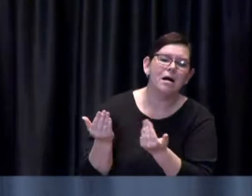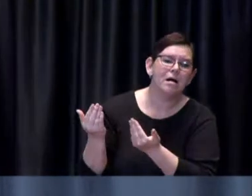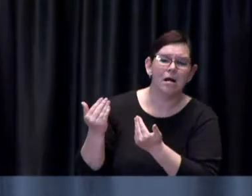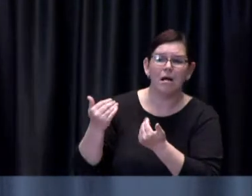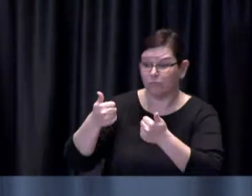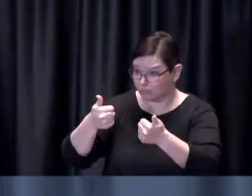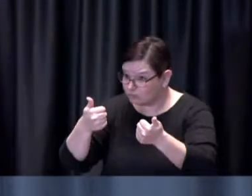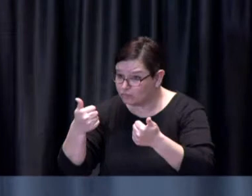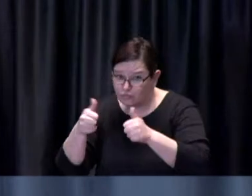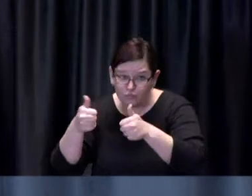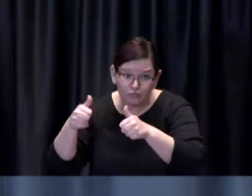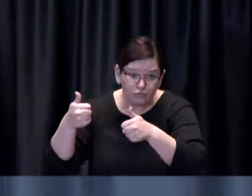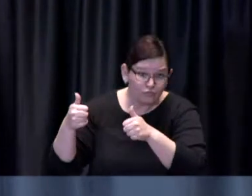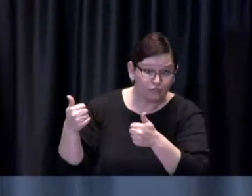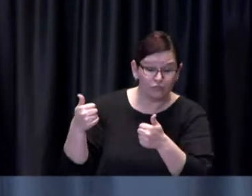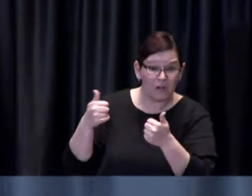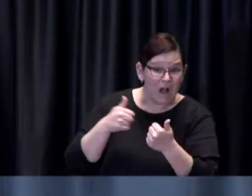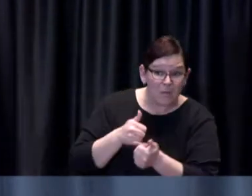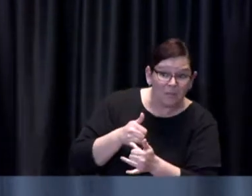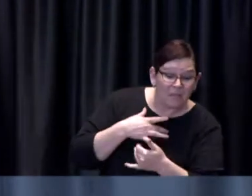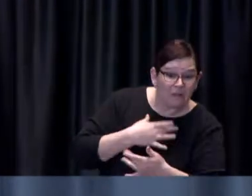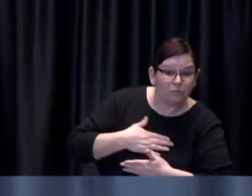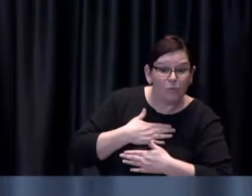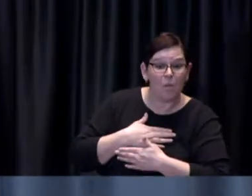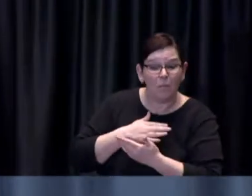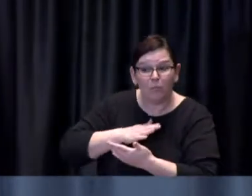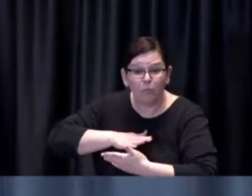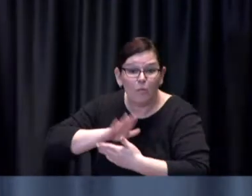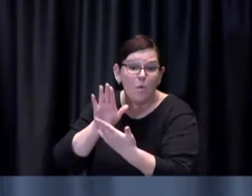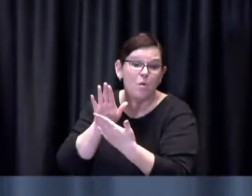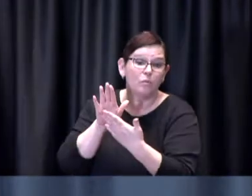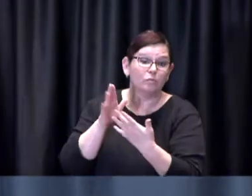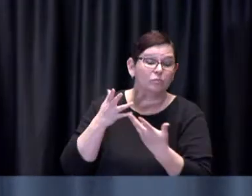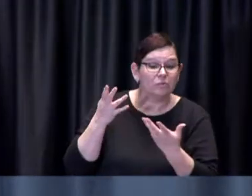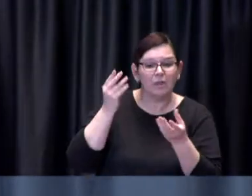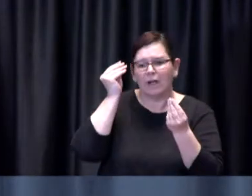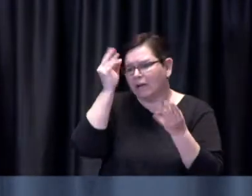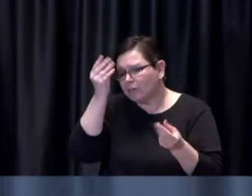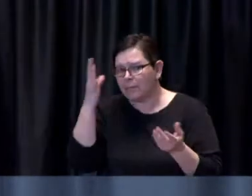methodology that they've used and then we'll look at that and every other opportunity to uh to roll